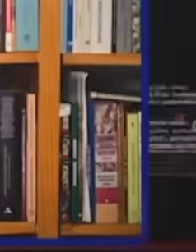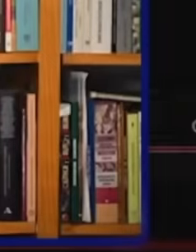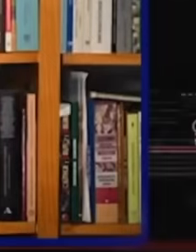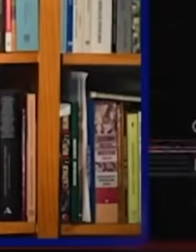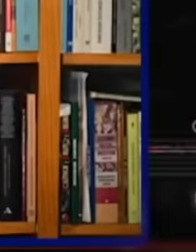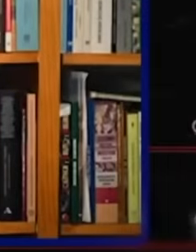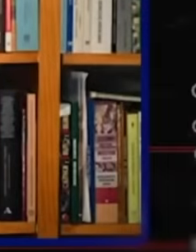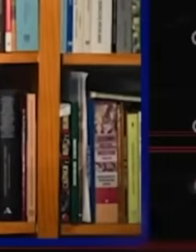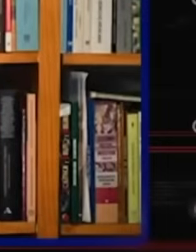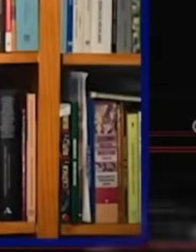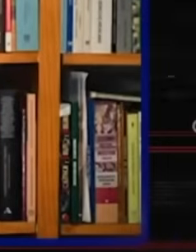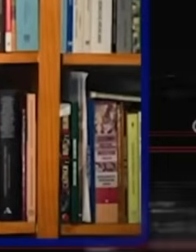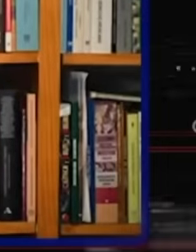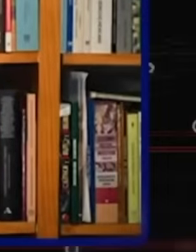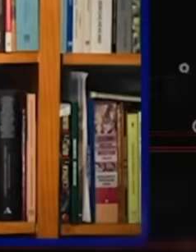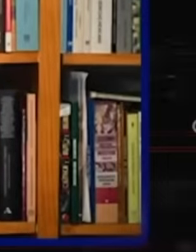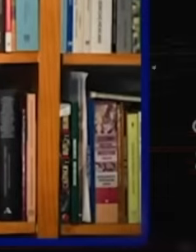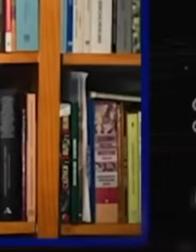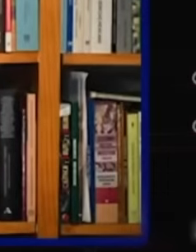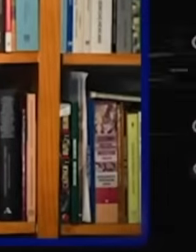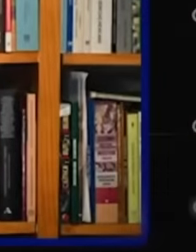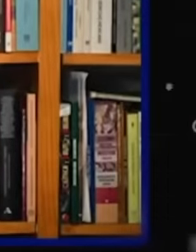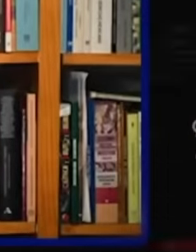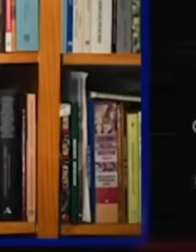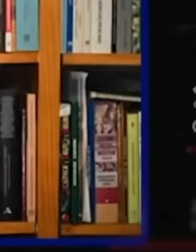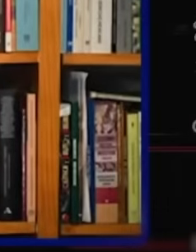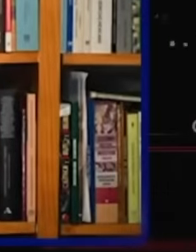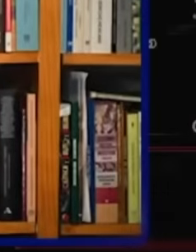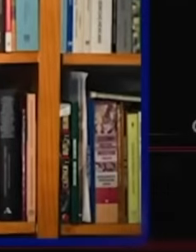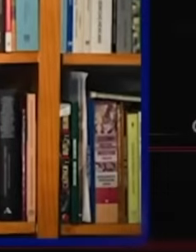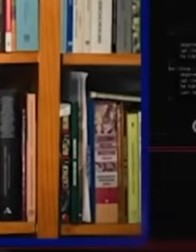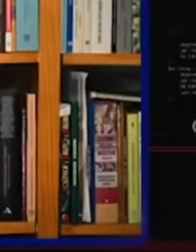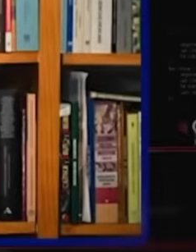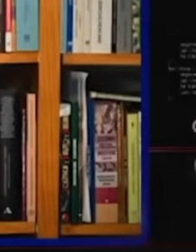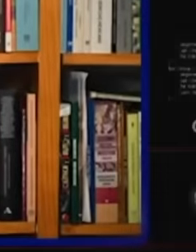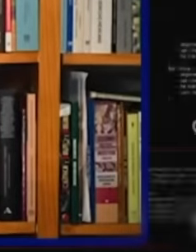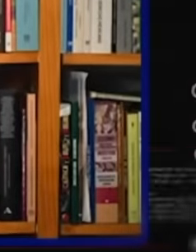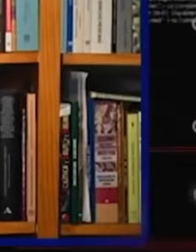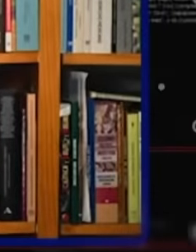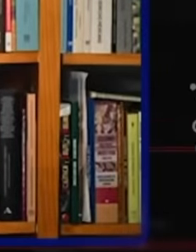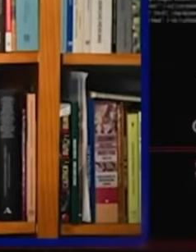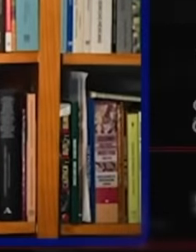facing the umpteenth episode of that policy with the investigations that the